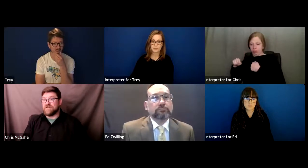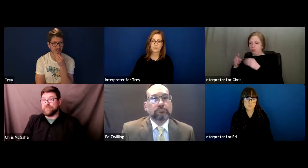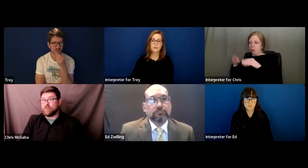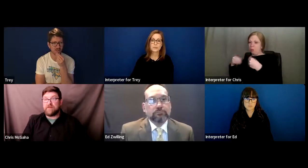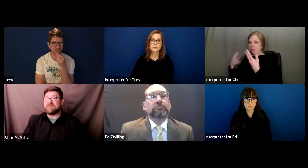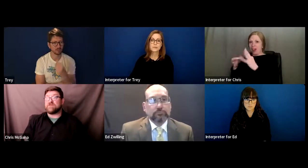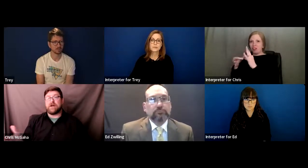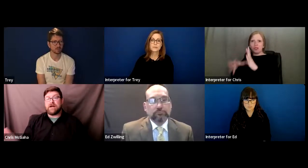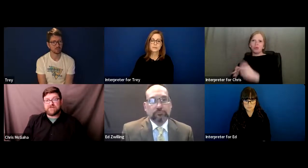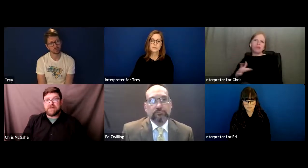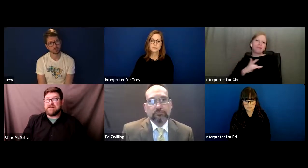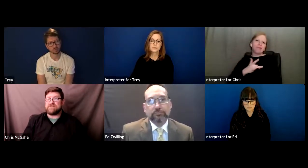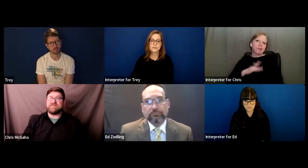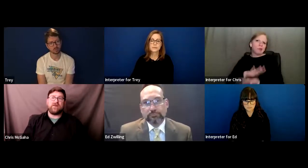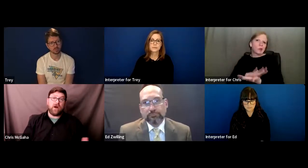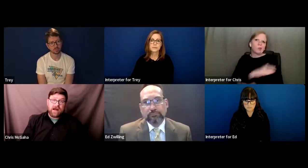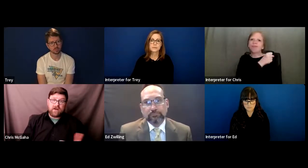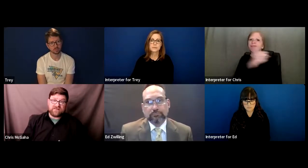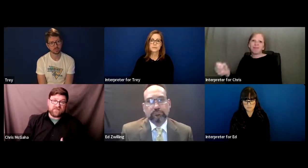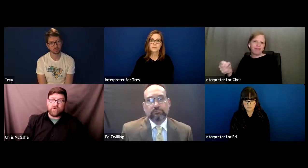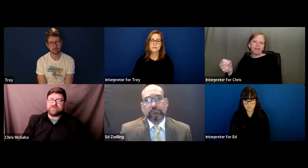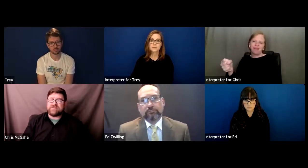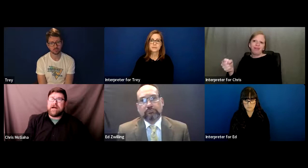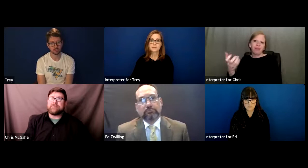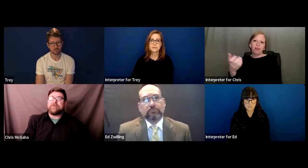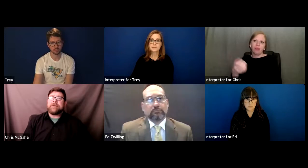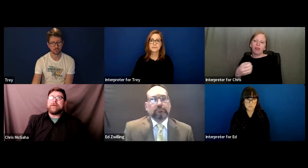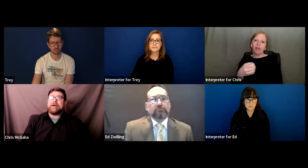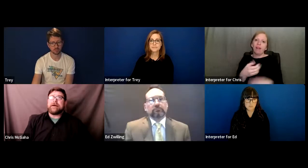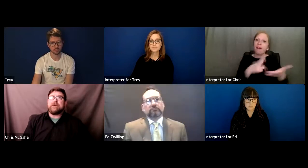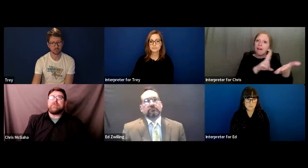do, whether it's through a contract agency or hiring someone on staff.